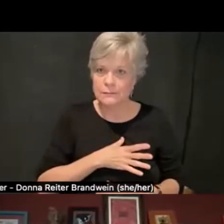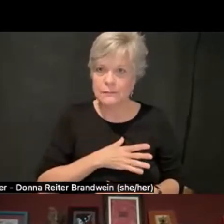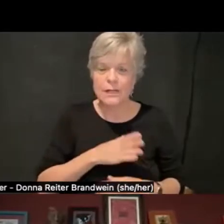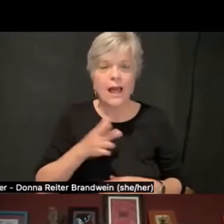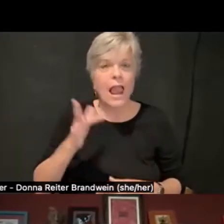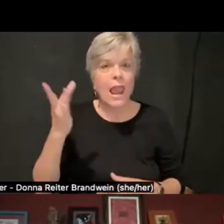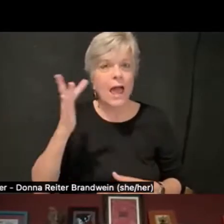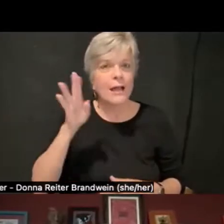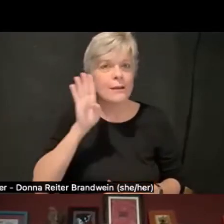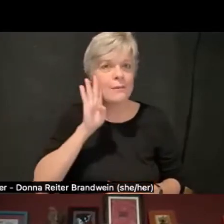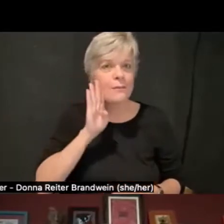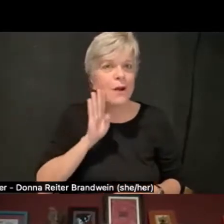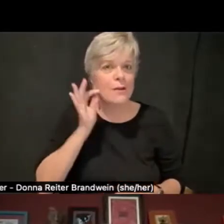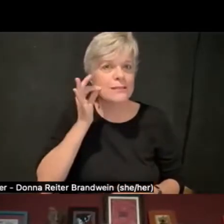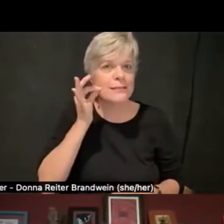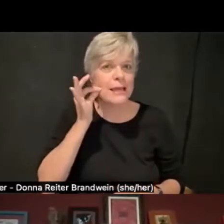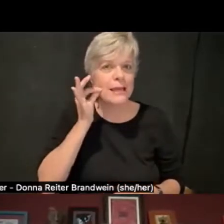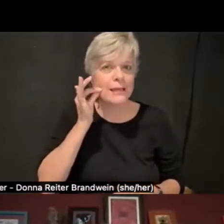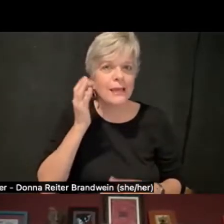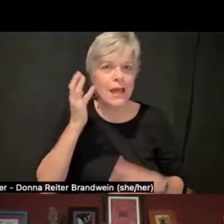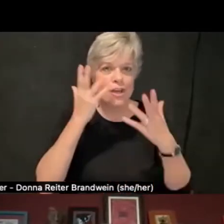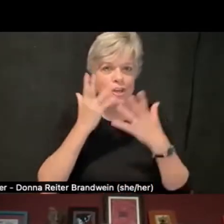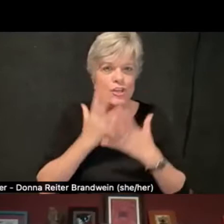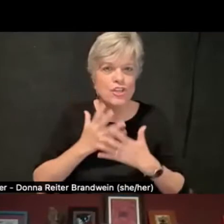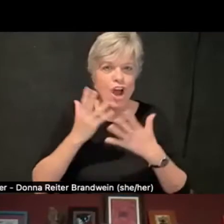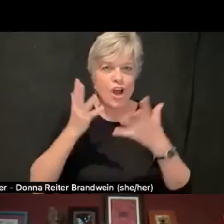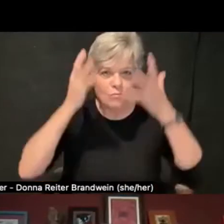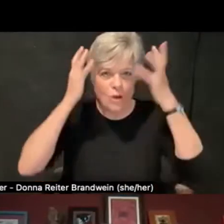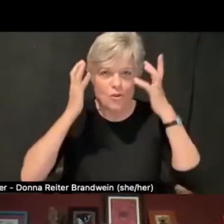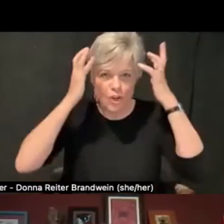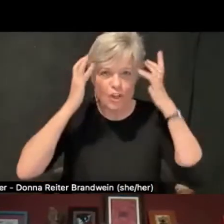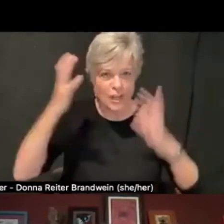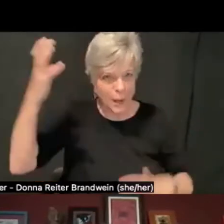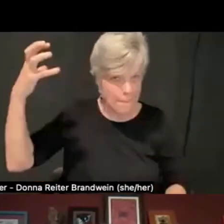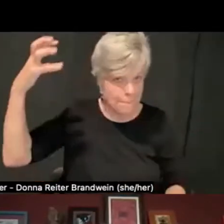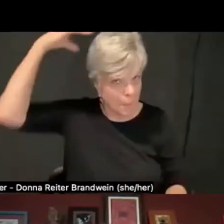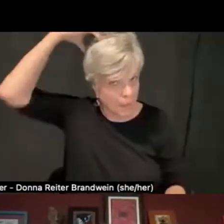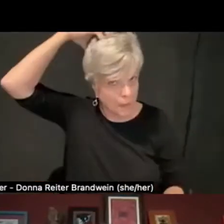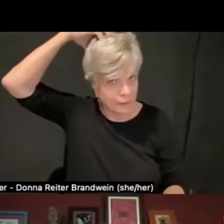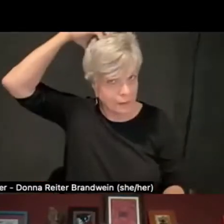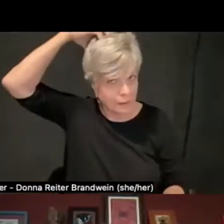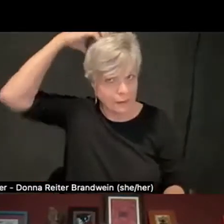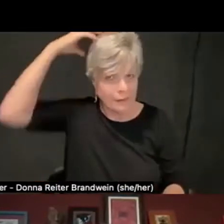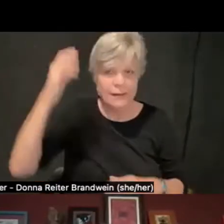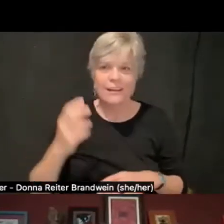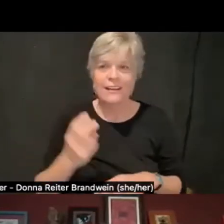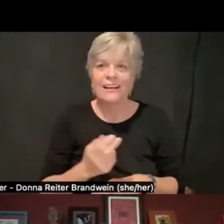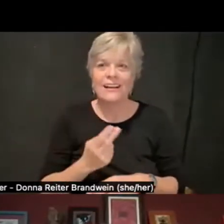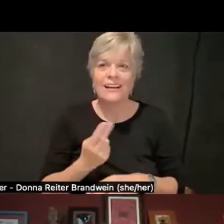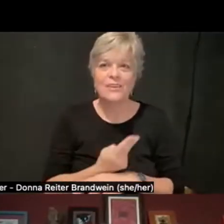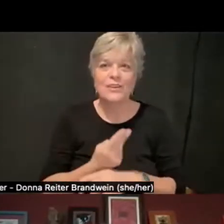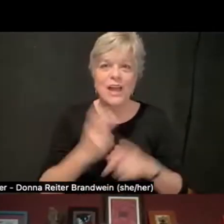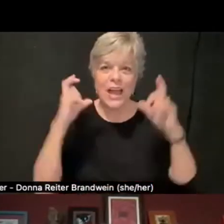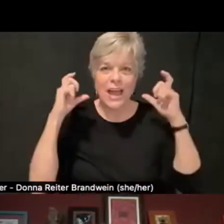and dark brown curly hair that's up in a bun. I'm wearing a headset with a little microphone